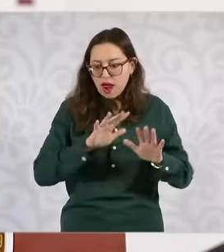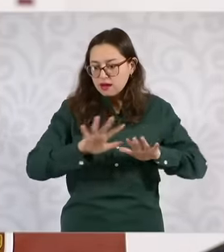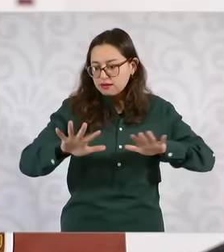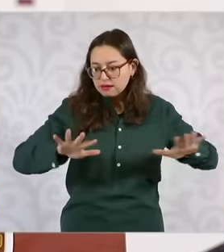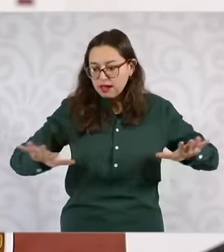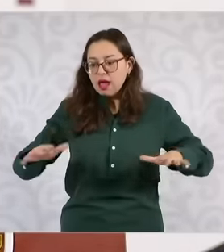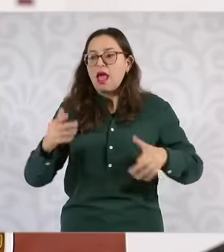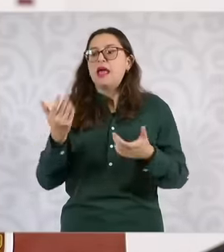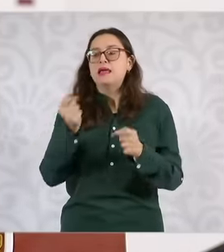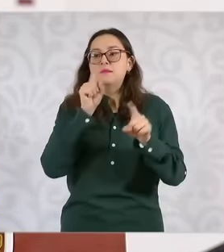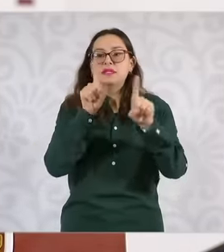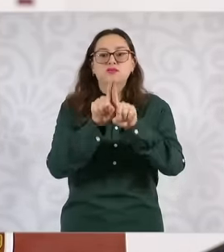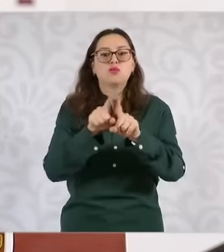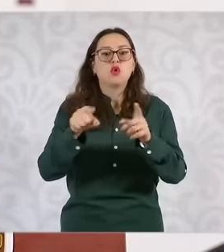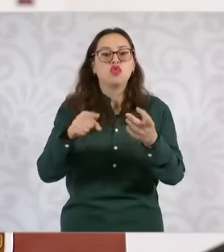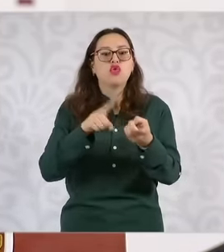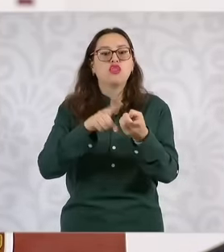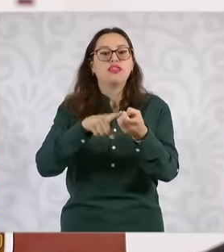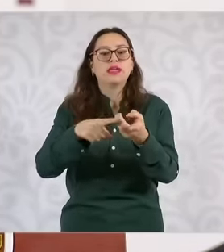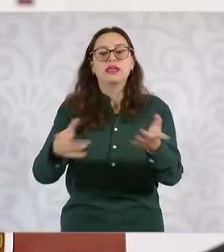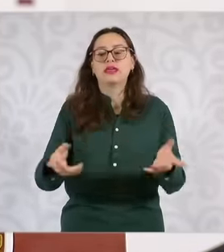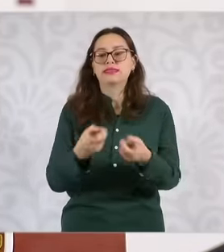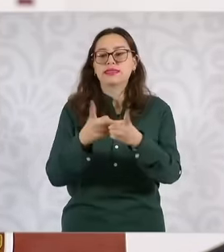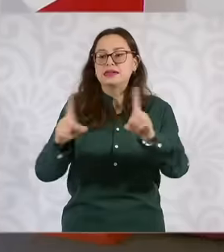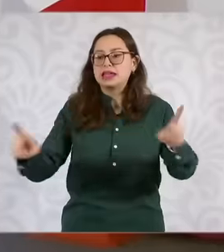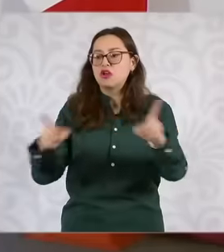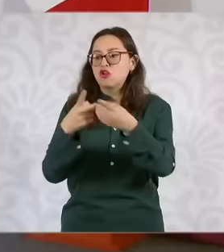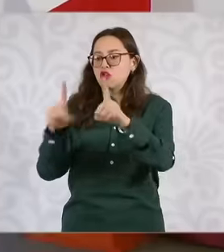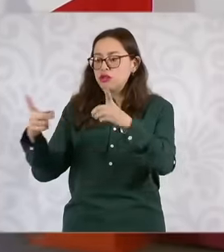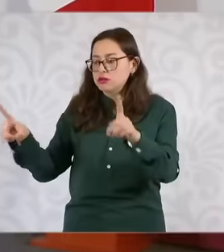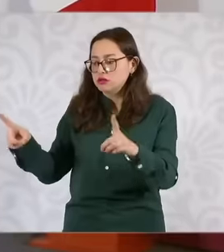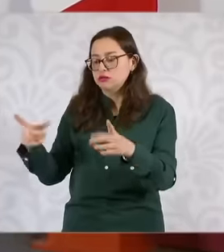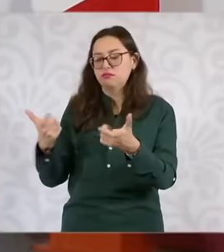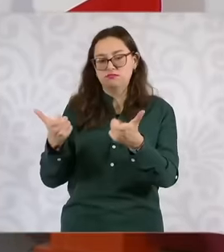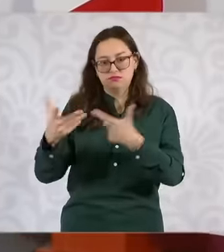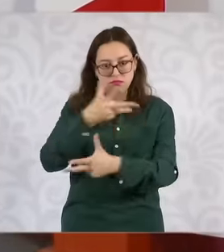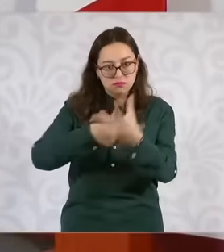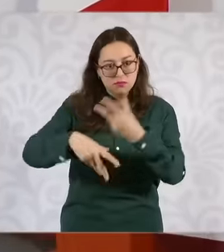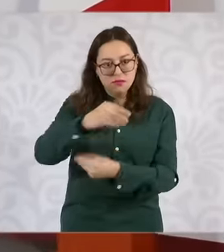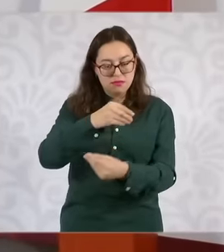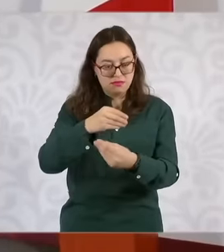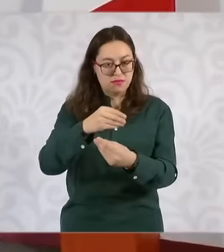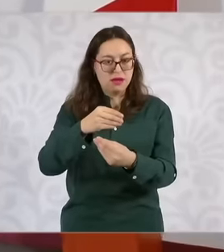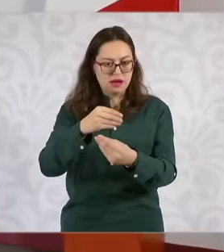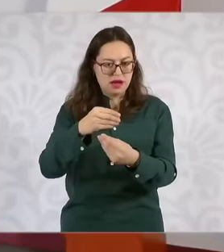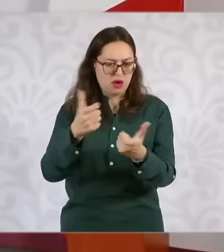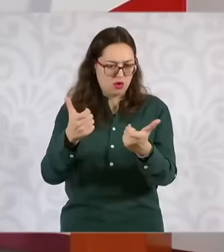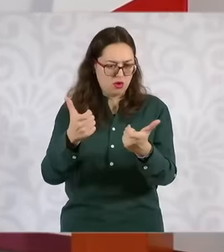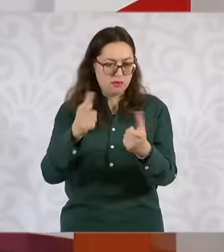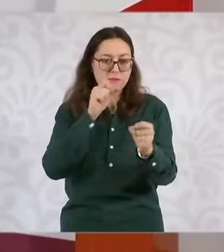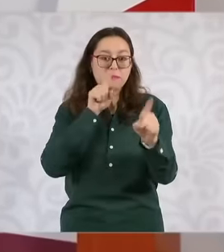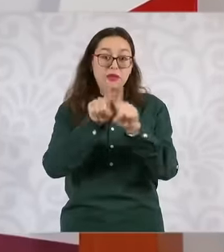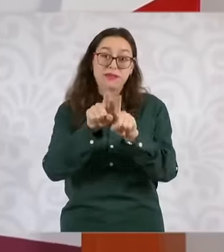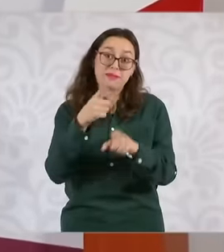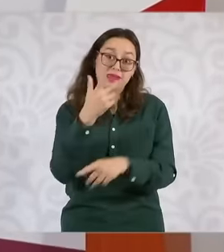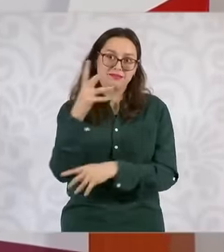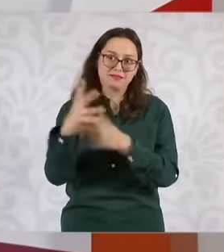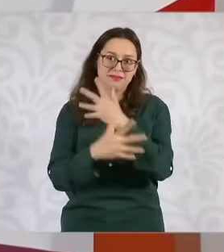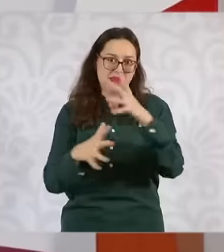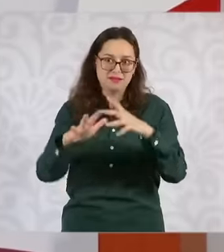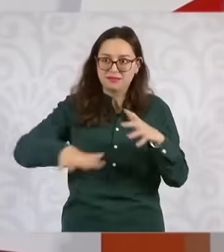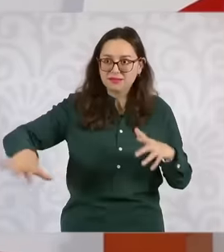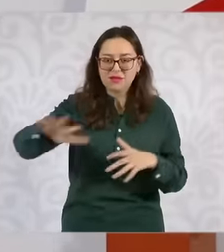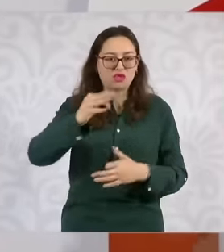country. For not only economic growth but also development with well-being, so it was a very